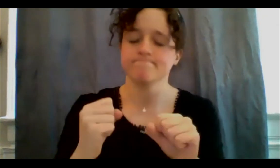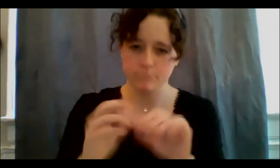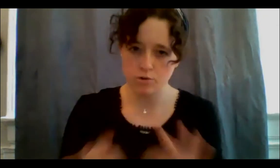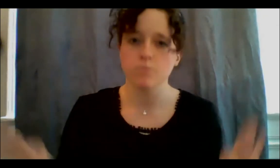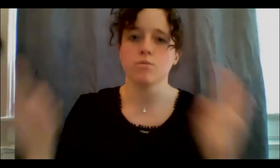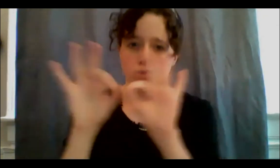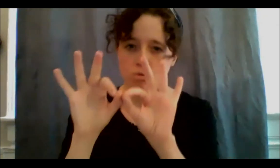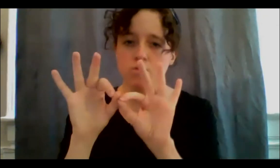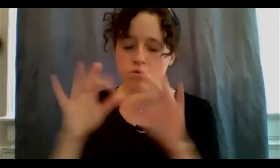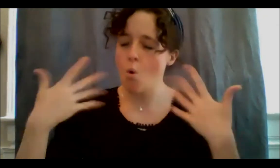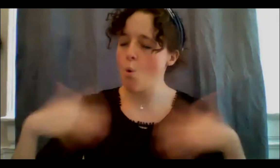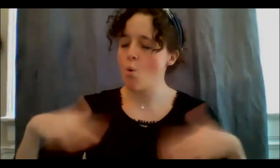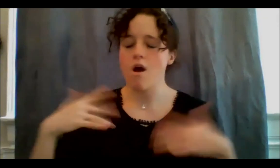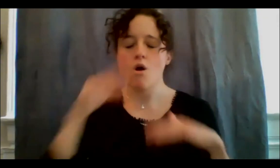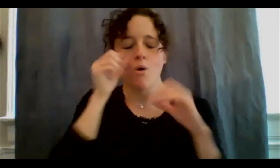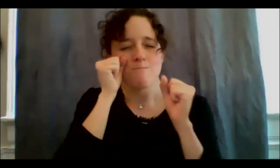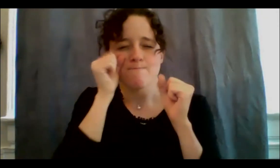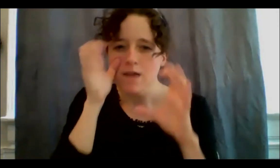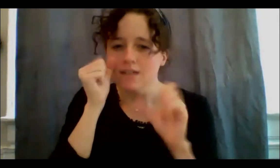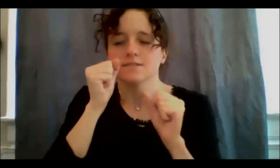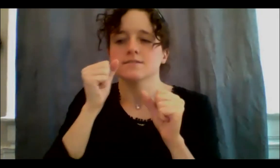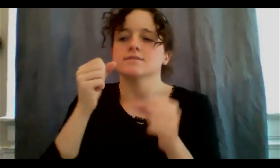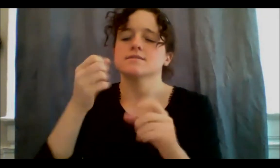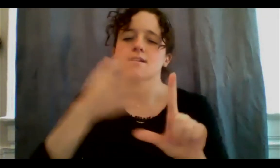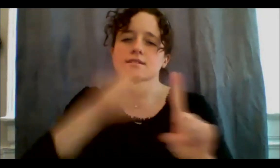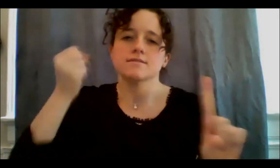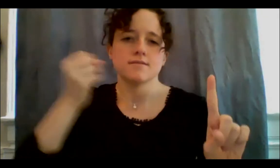of reclamation, to actually find out what is my identity, cause many of us come